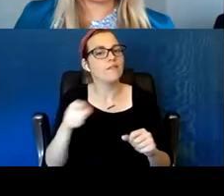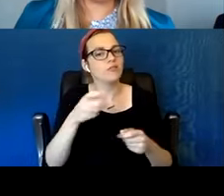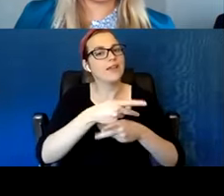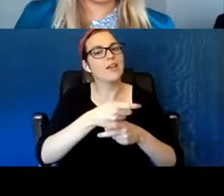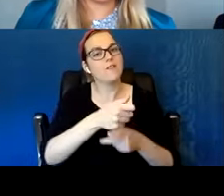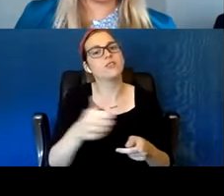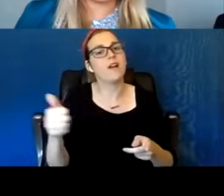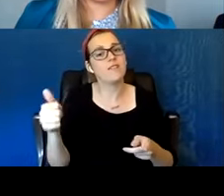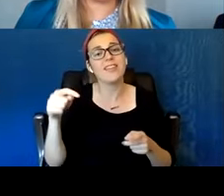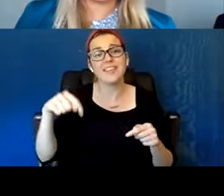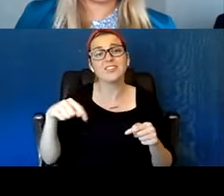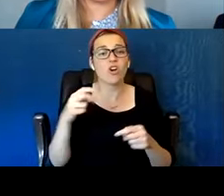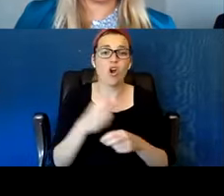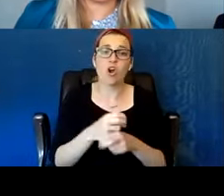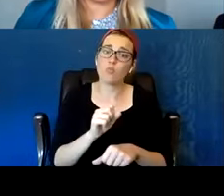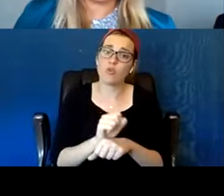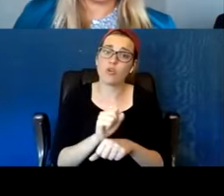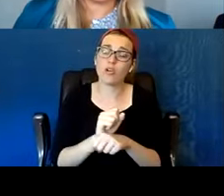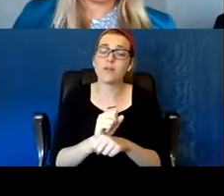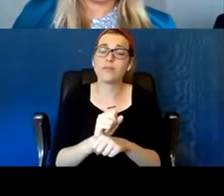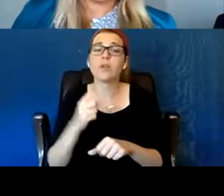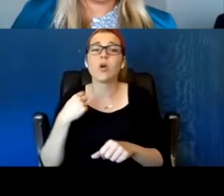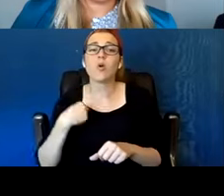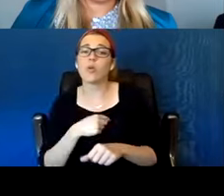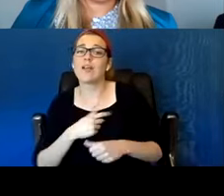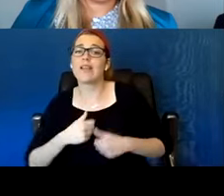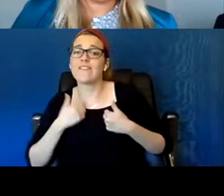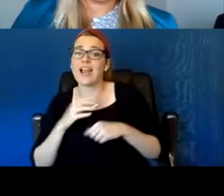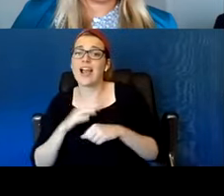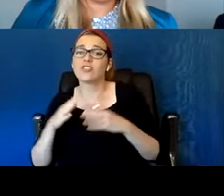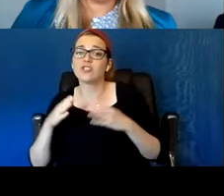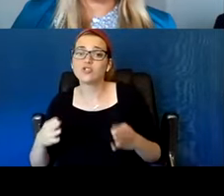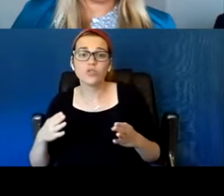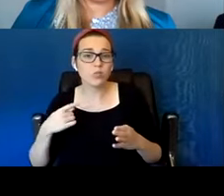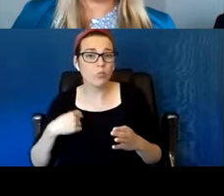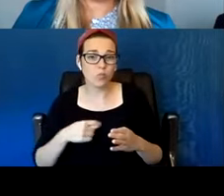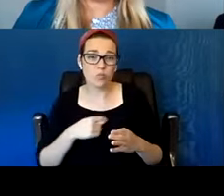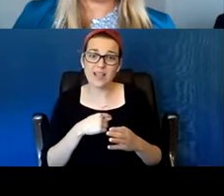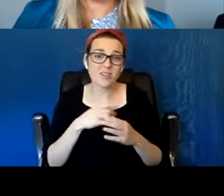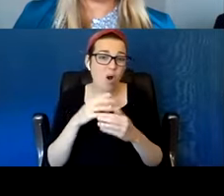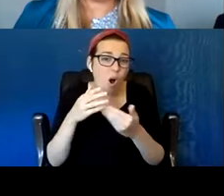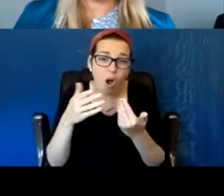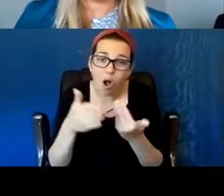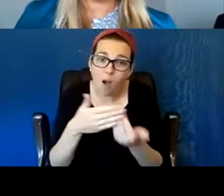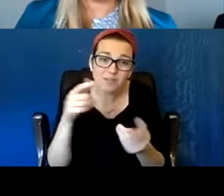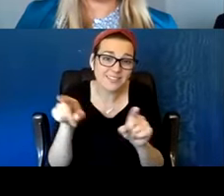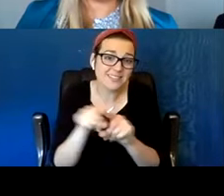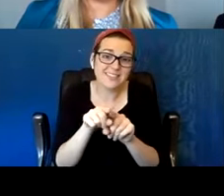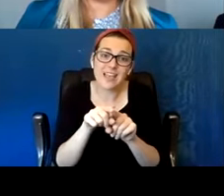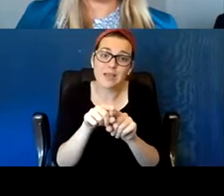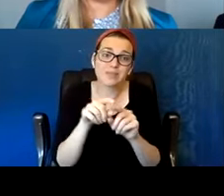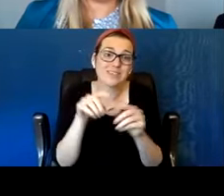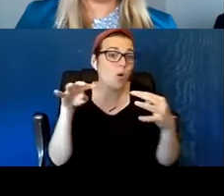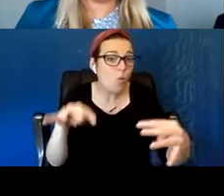I mean, when we're out there we're like in a war. We're like doing drugs and we're out of there. And when you guys come,